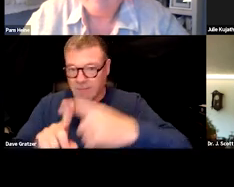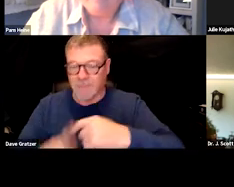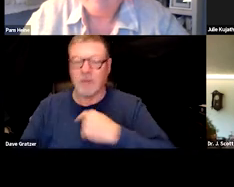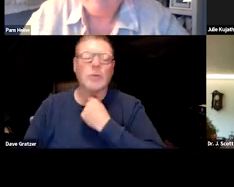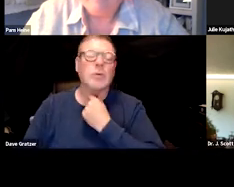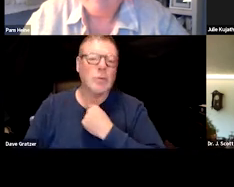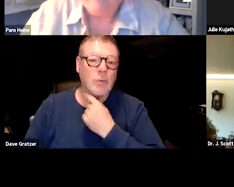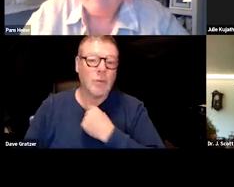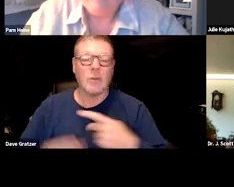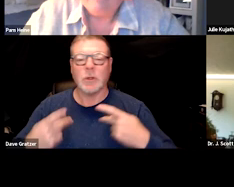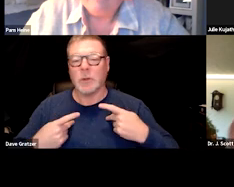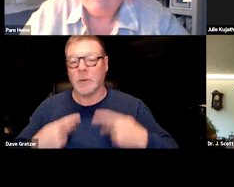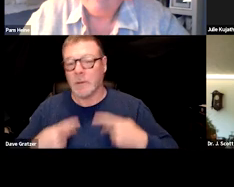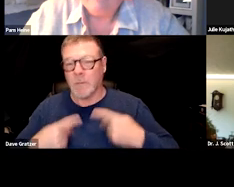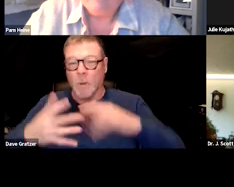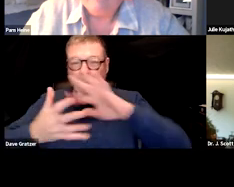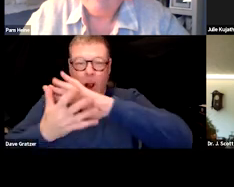Maybe pneumonia, all these things that go with it.